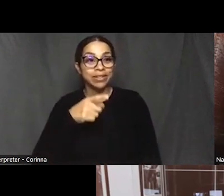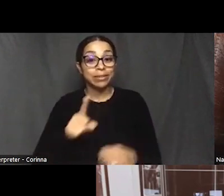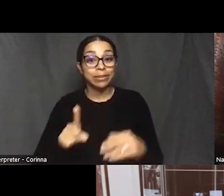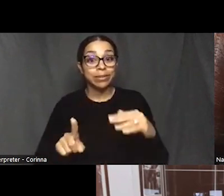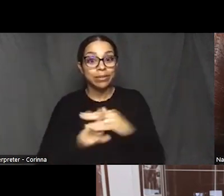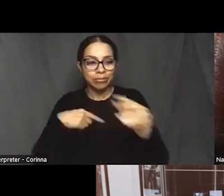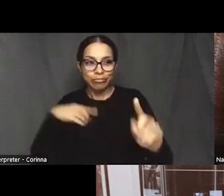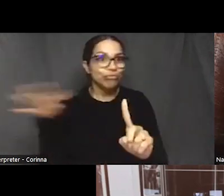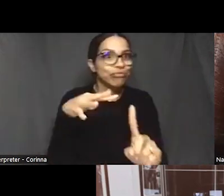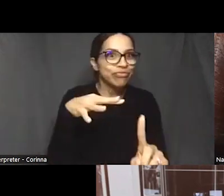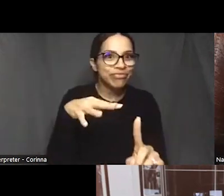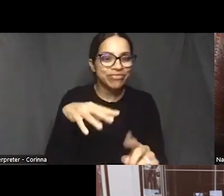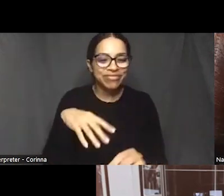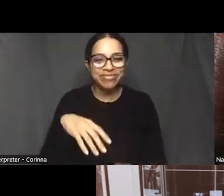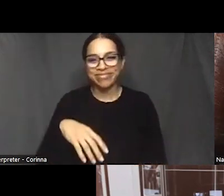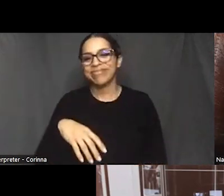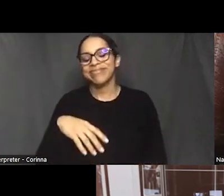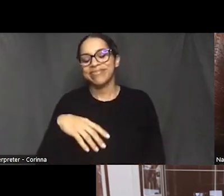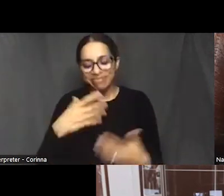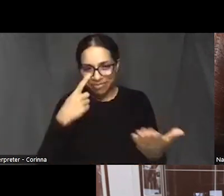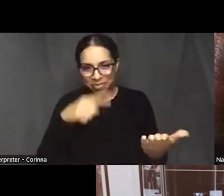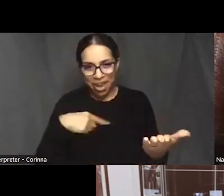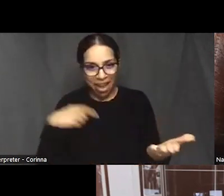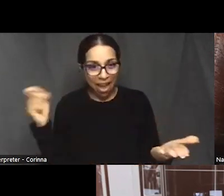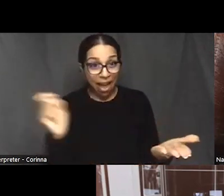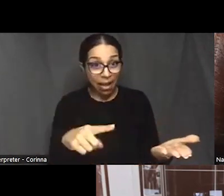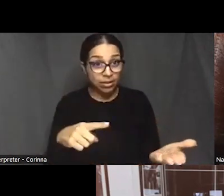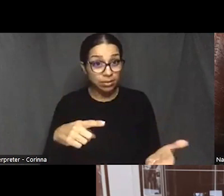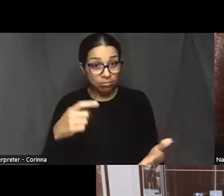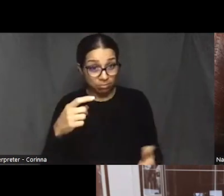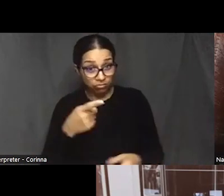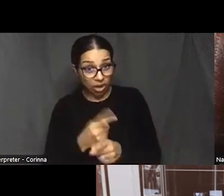can I just ask you, I understand you grew up in West Baltimore,